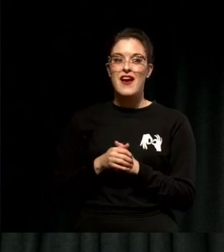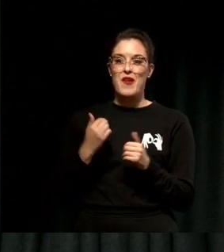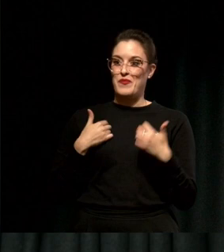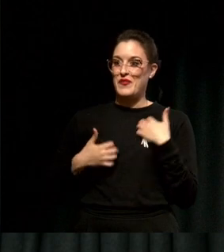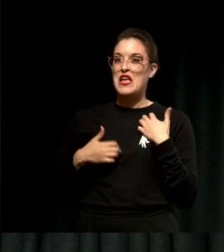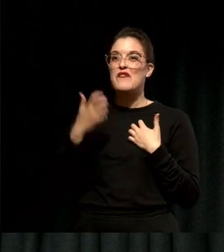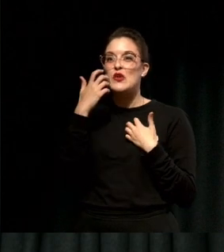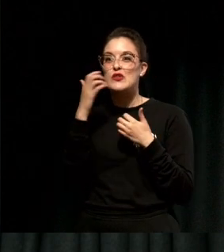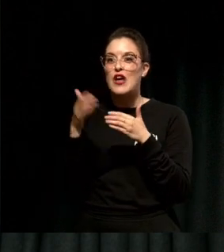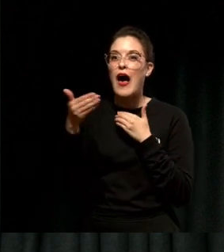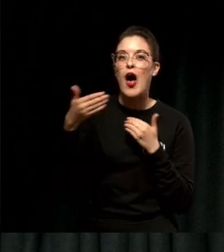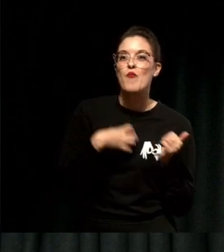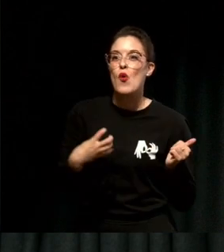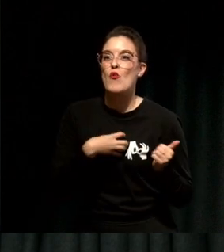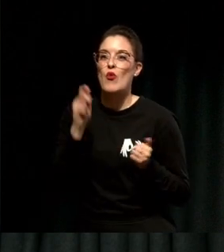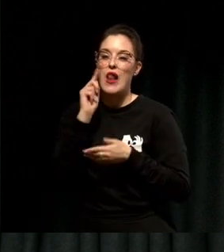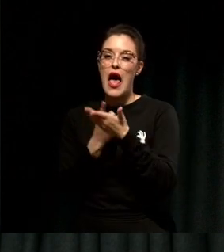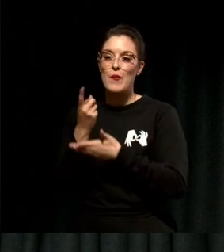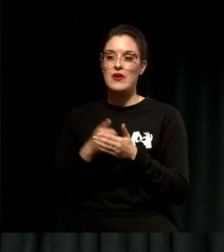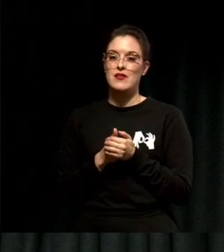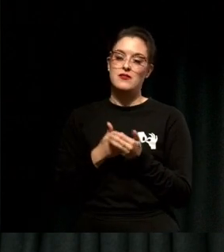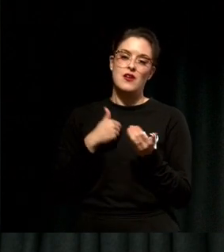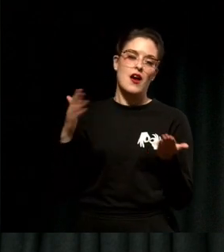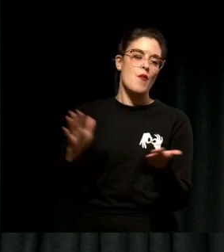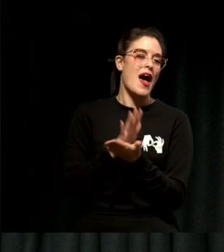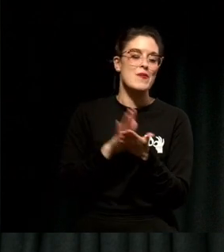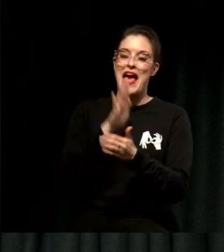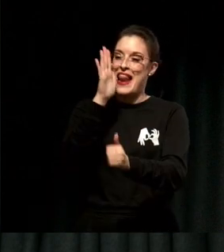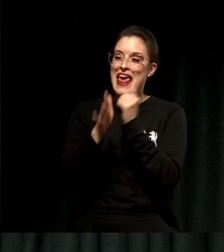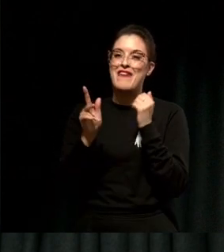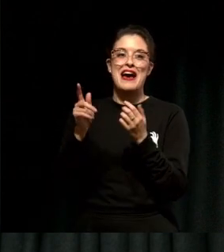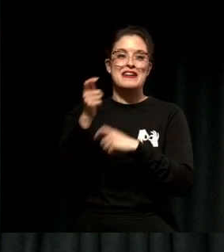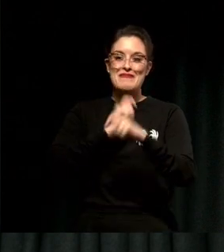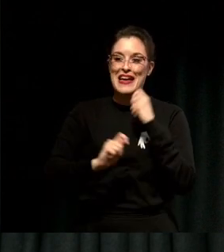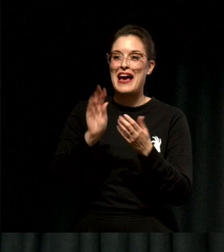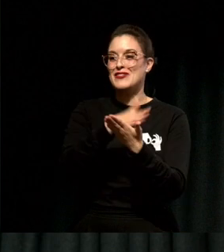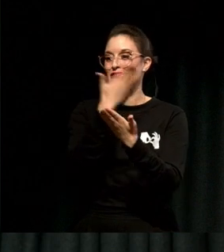So I'm glad, I'm glad I never became a translator, an emergency management or climate change